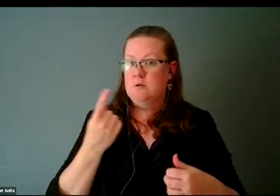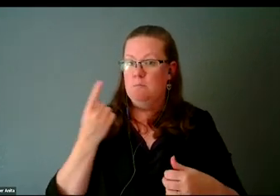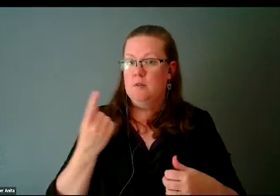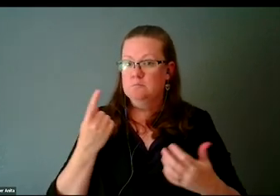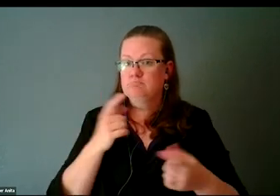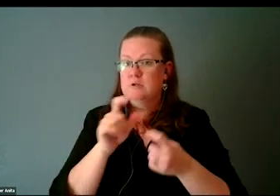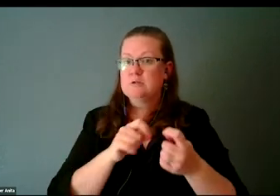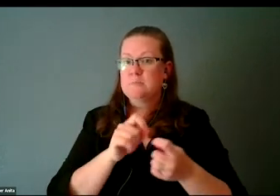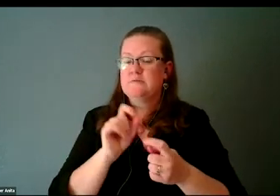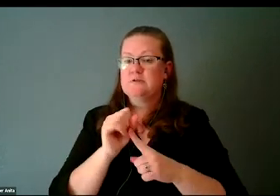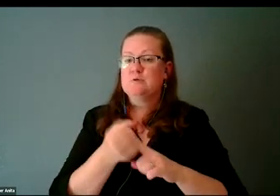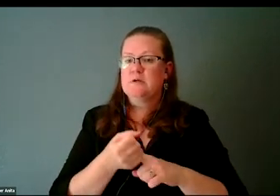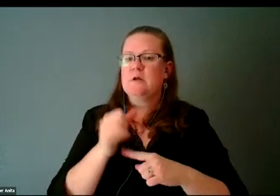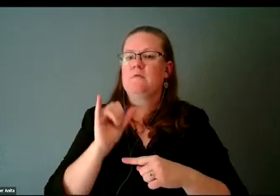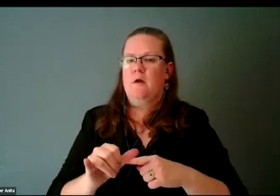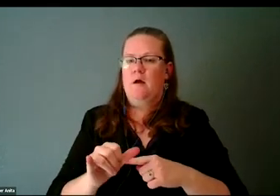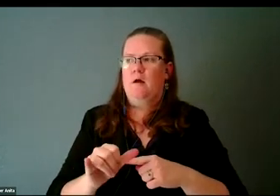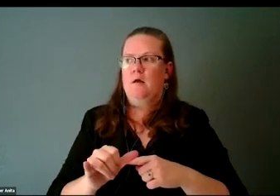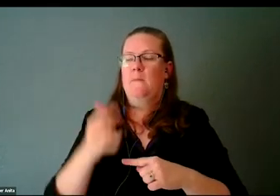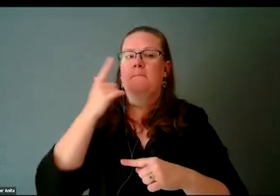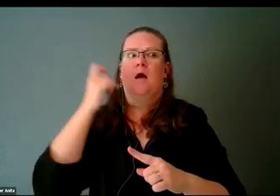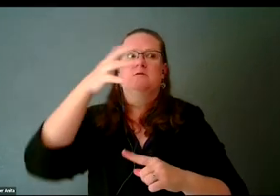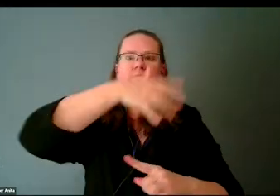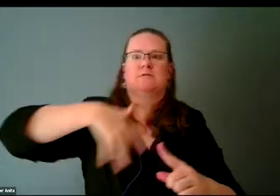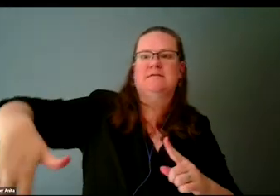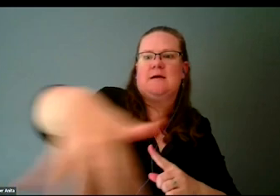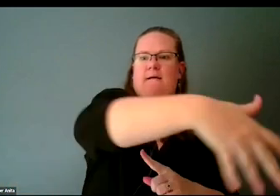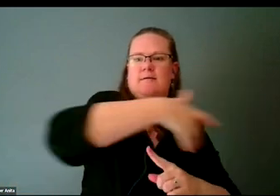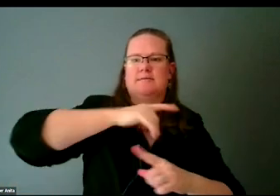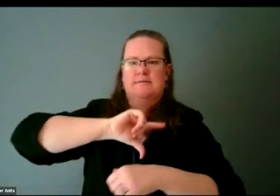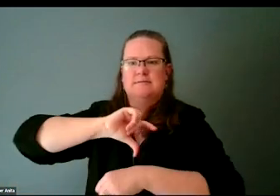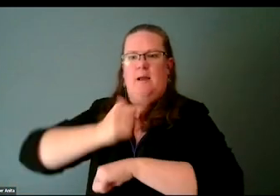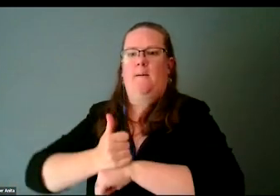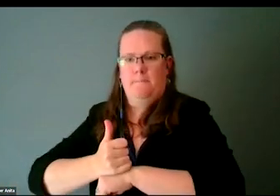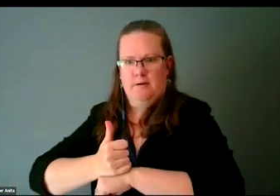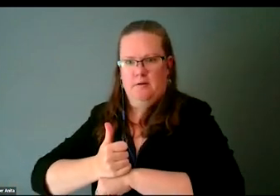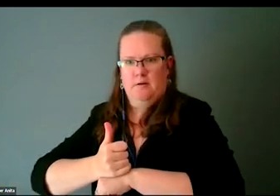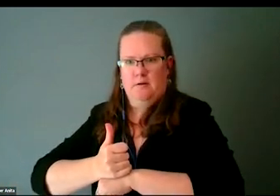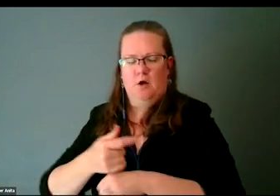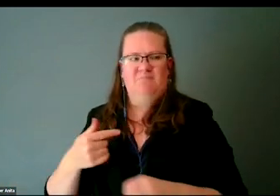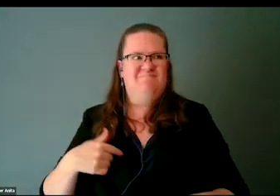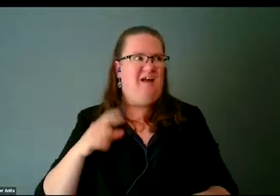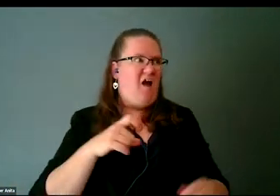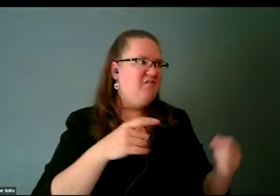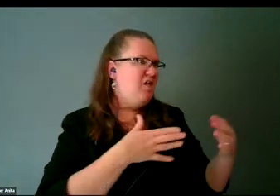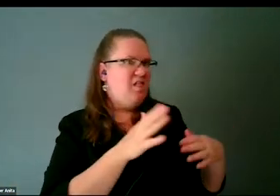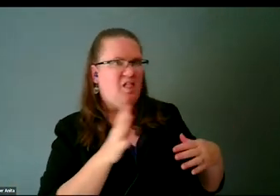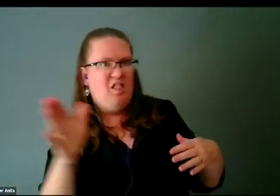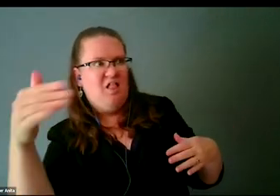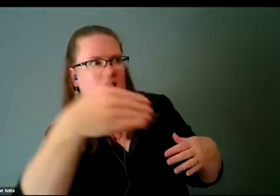because of the way society is built, you have to navigate the world differently in order to access